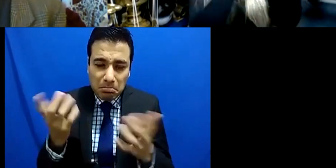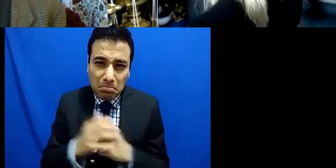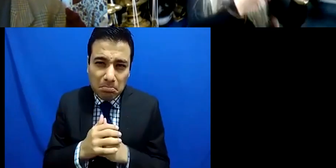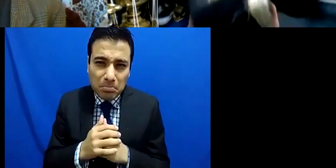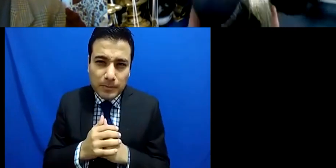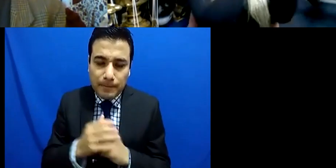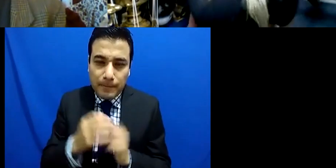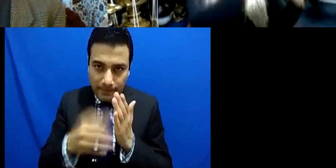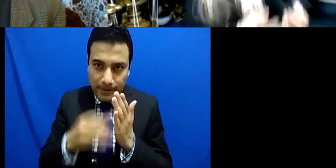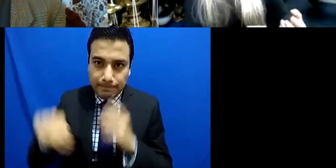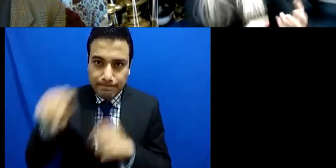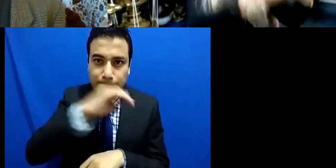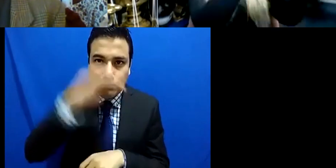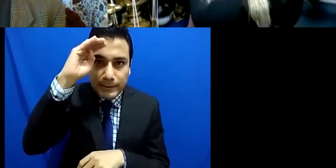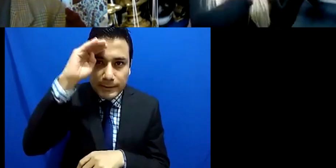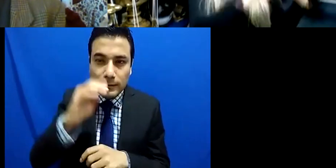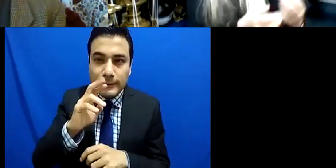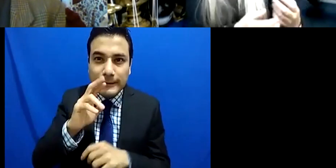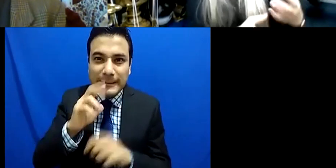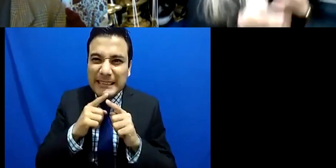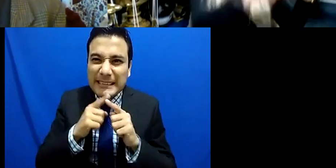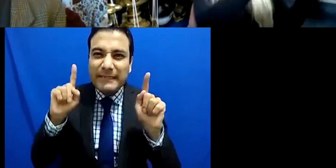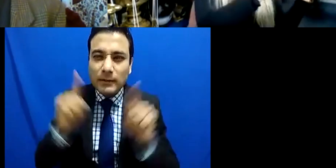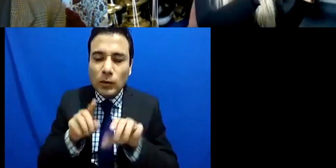oh well this is what I did last time this is what I did last time this is you know